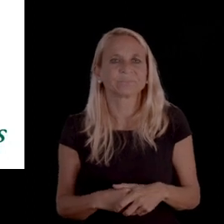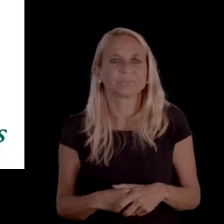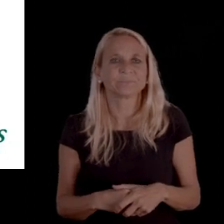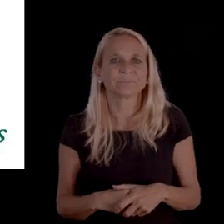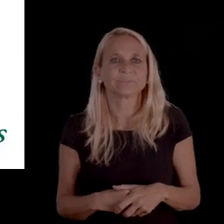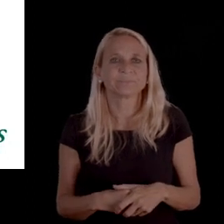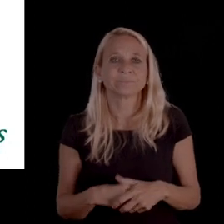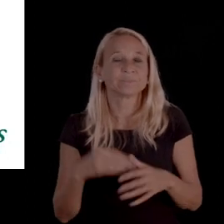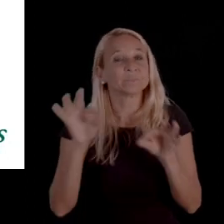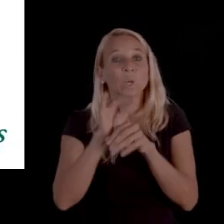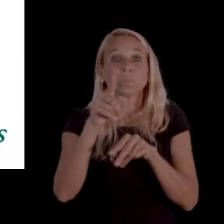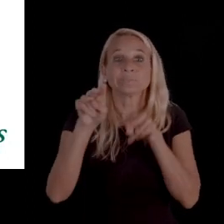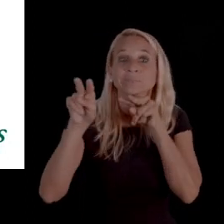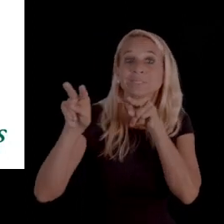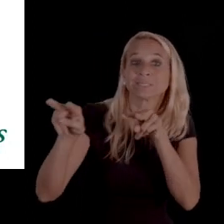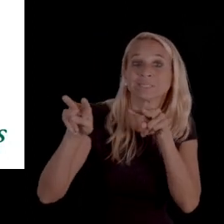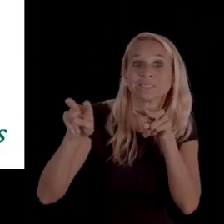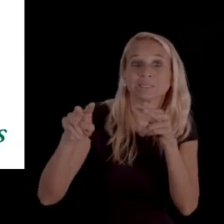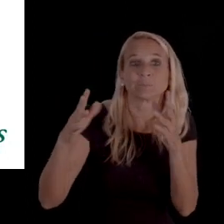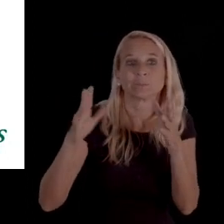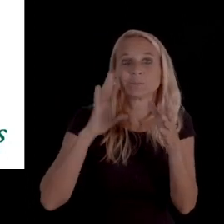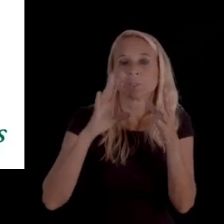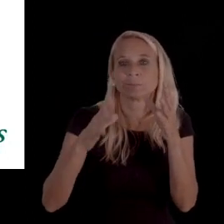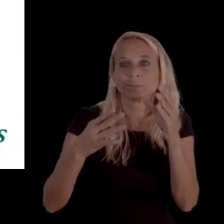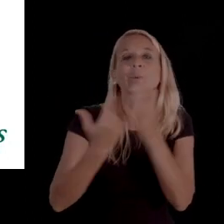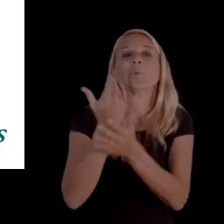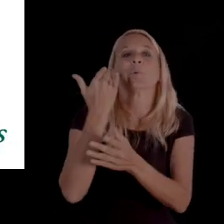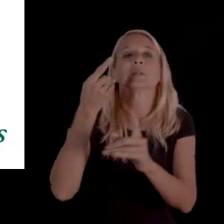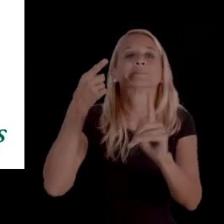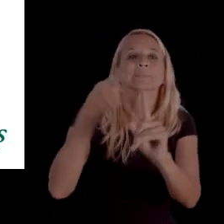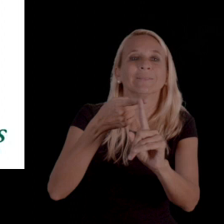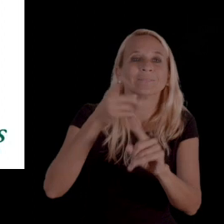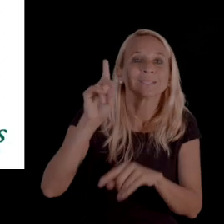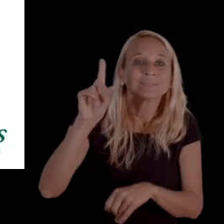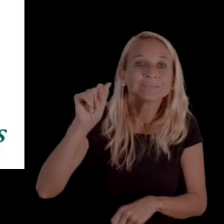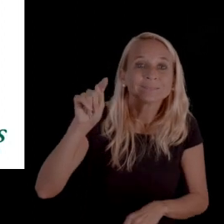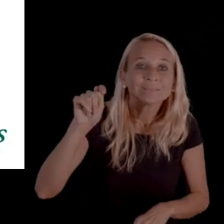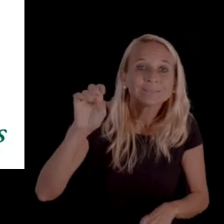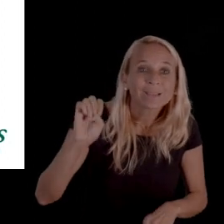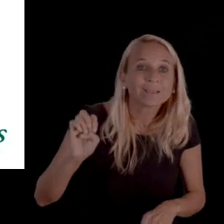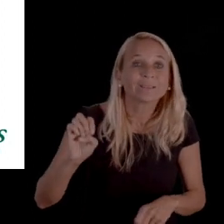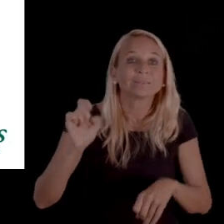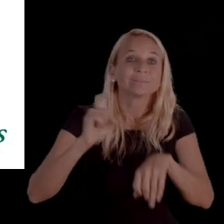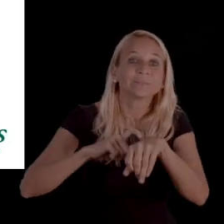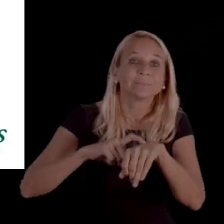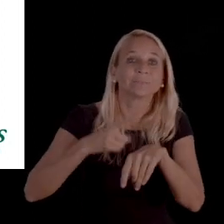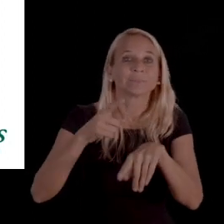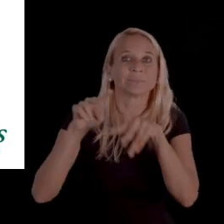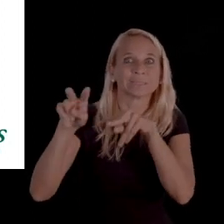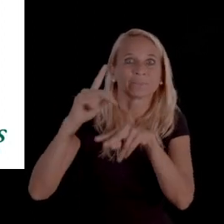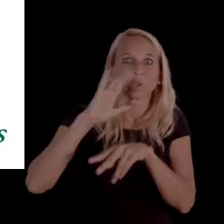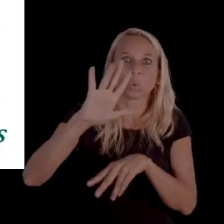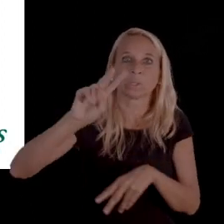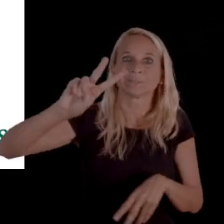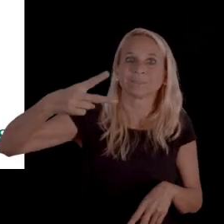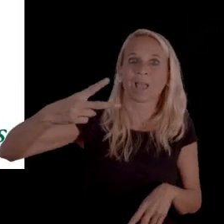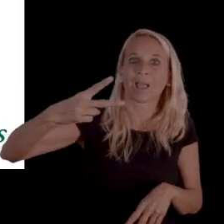So, just to be on the lookout, there will additionally be the date specific. And this is more to look out for